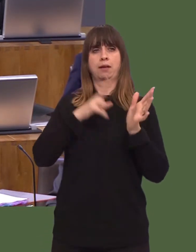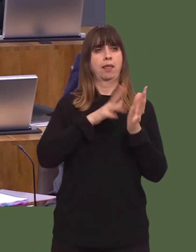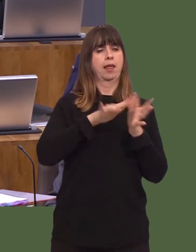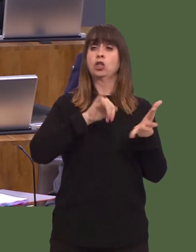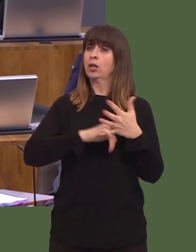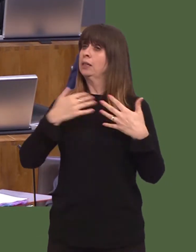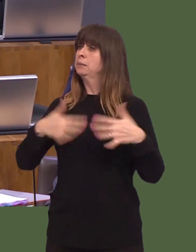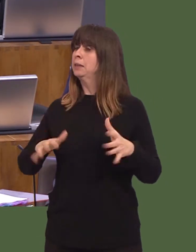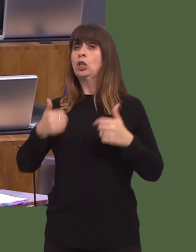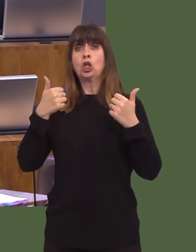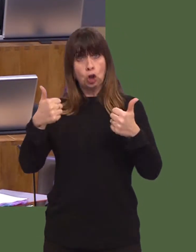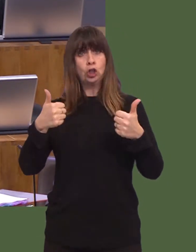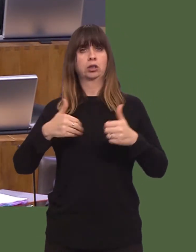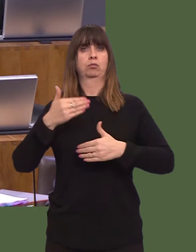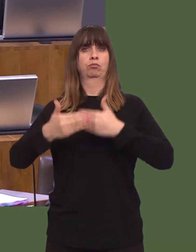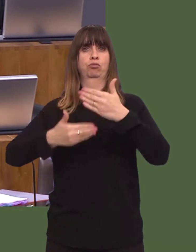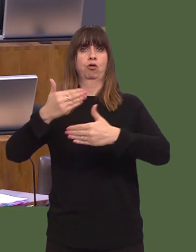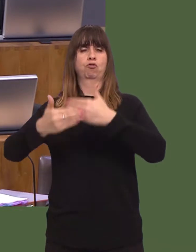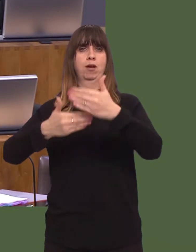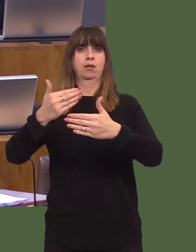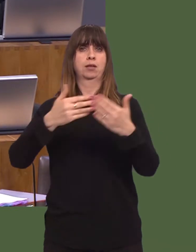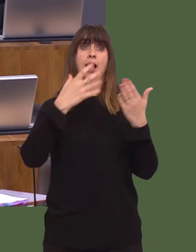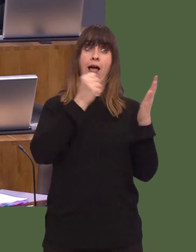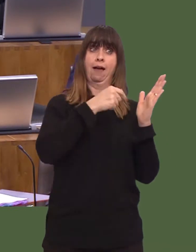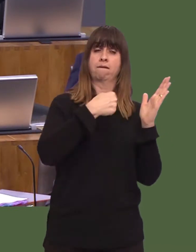progress implementing the recommendations made by both himself and by the committee,